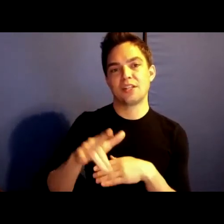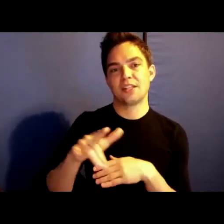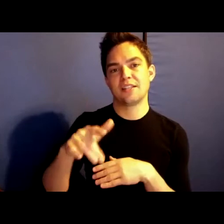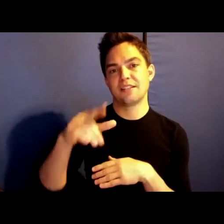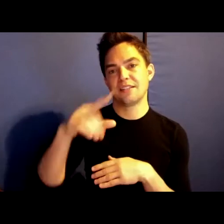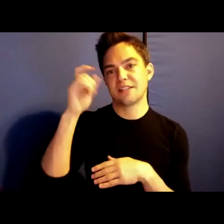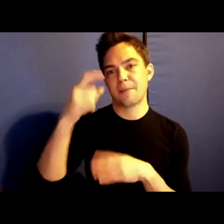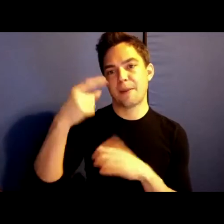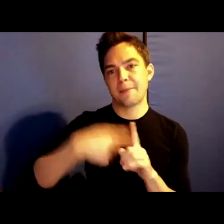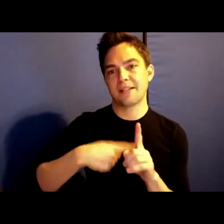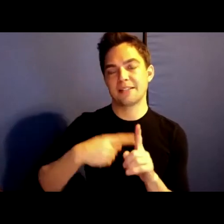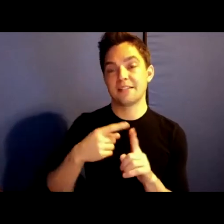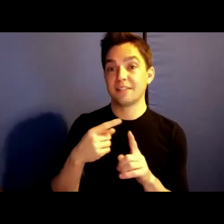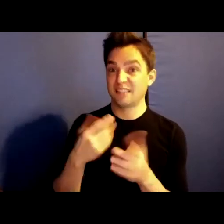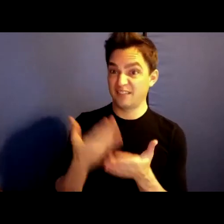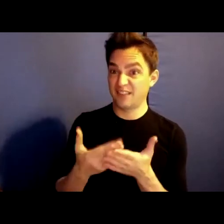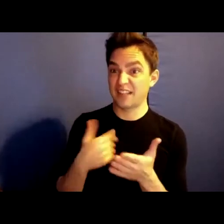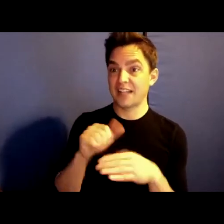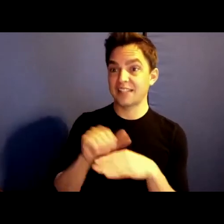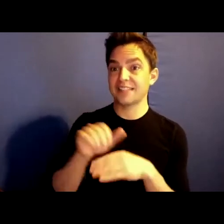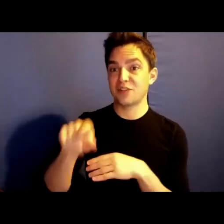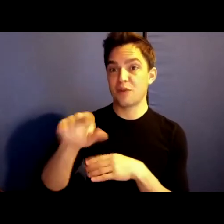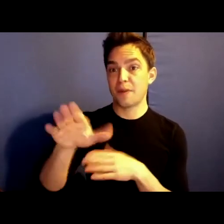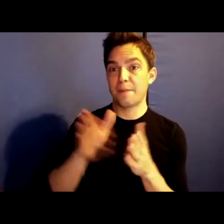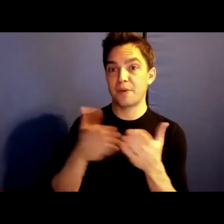In fact, I sent you a book, you did not receive it.